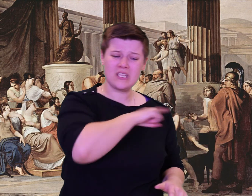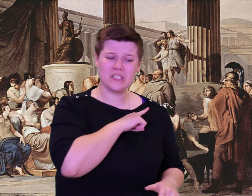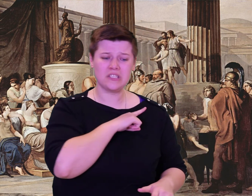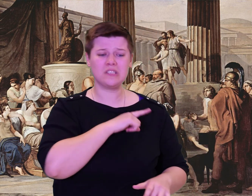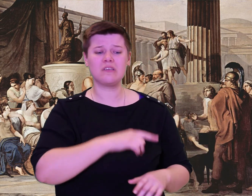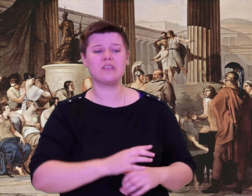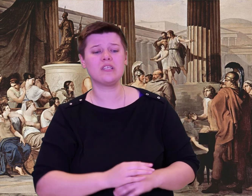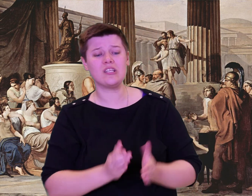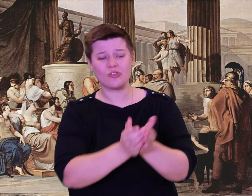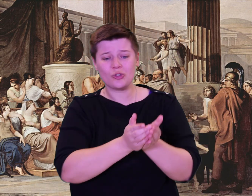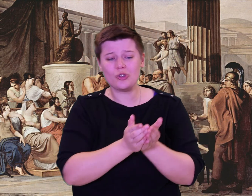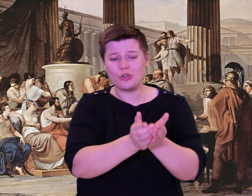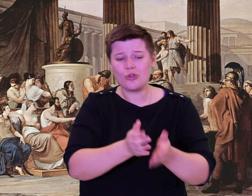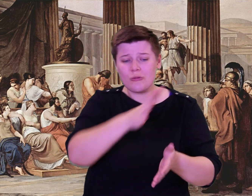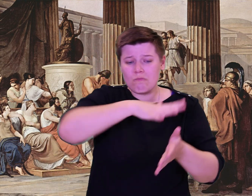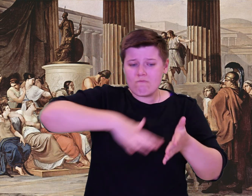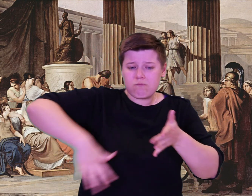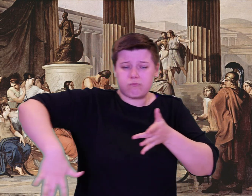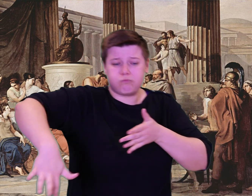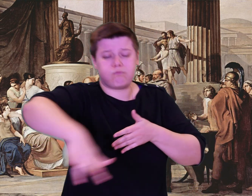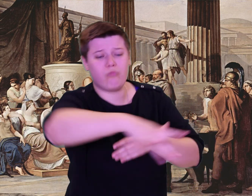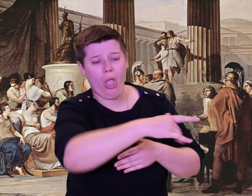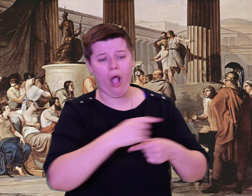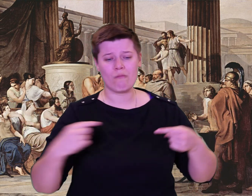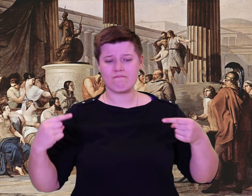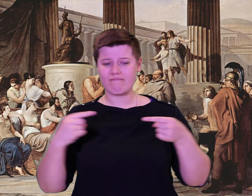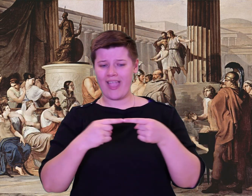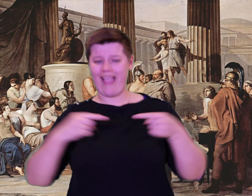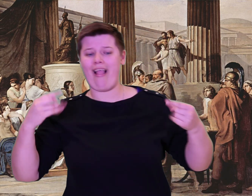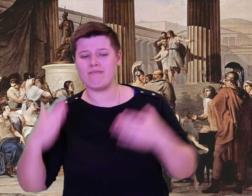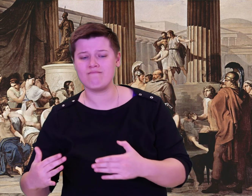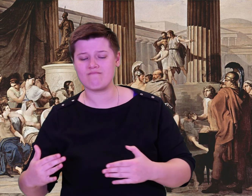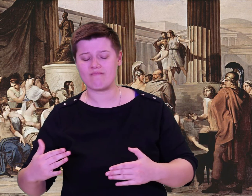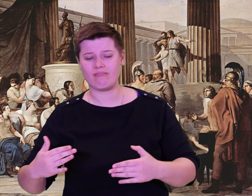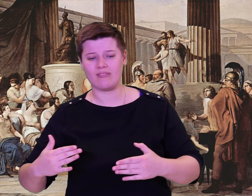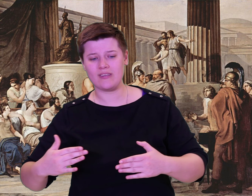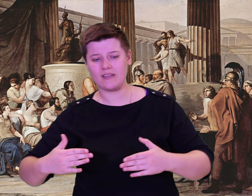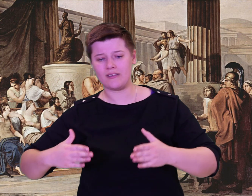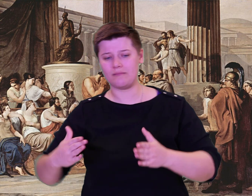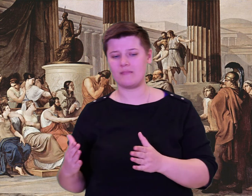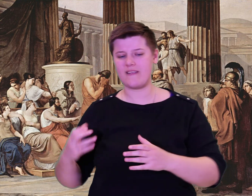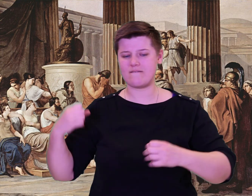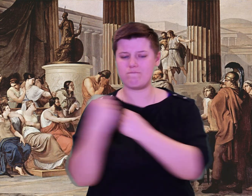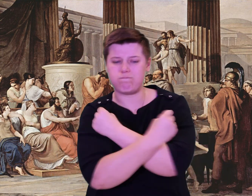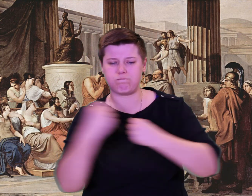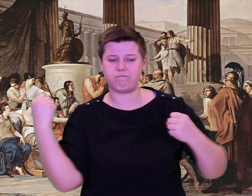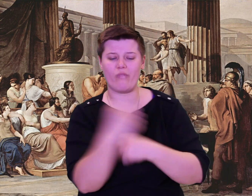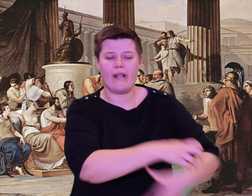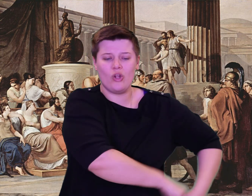They came like leaves and blossoms in the spring at dawn. Then Zeus gave us bad luck.